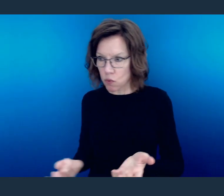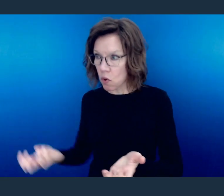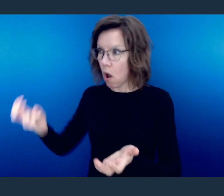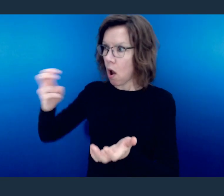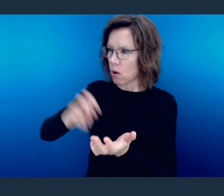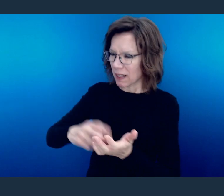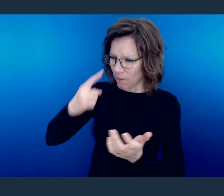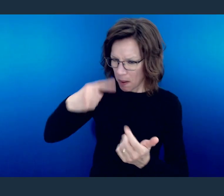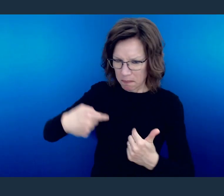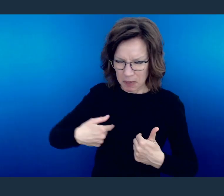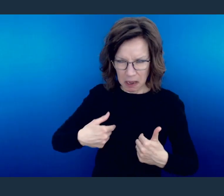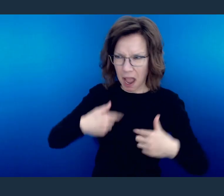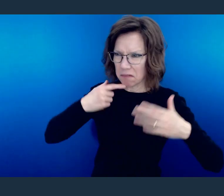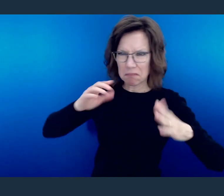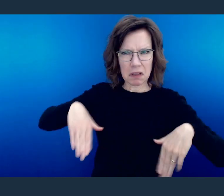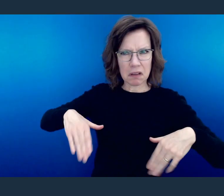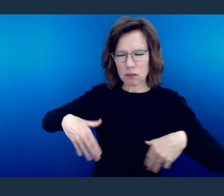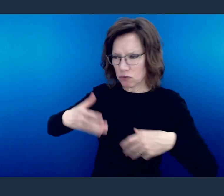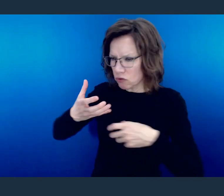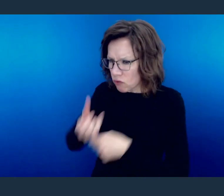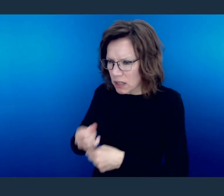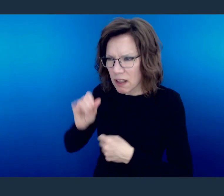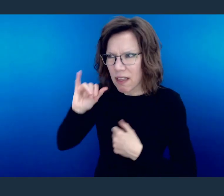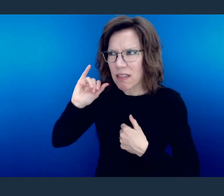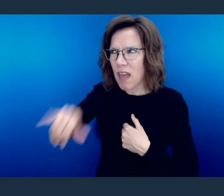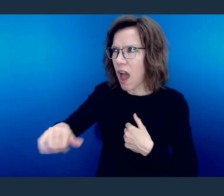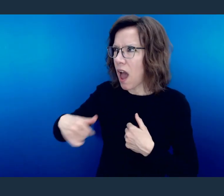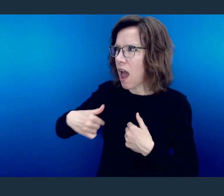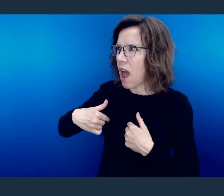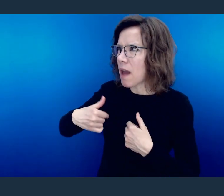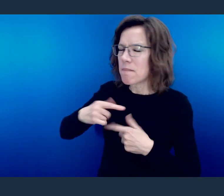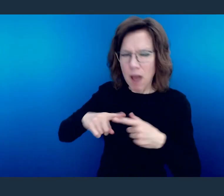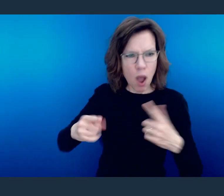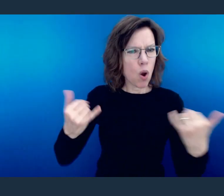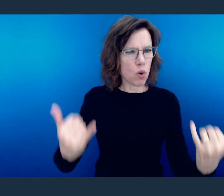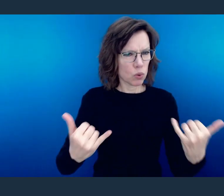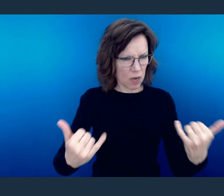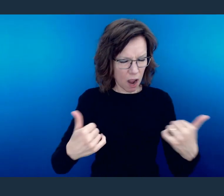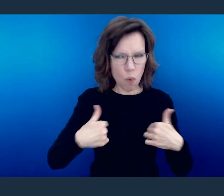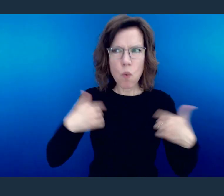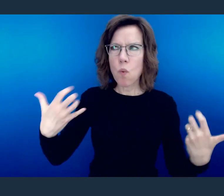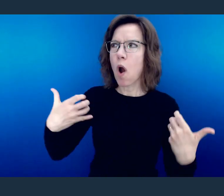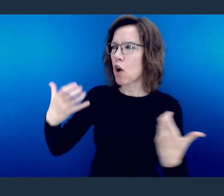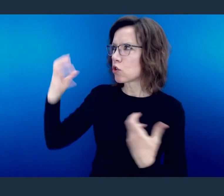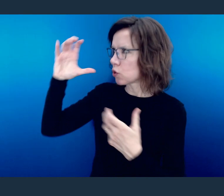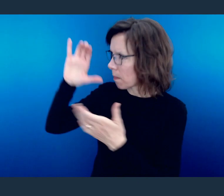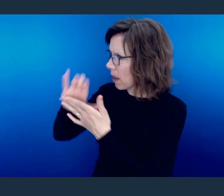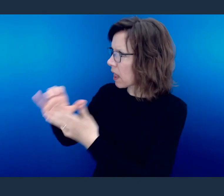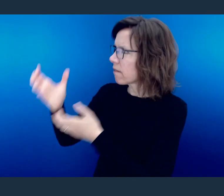I've never confessed with my mouth that He is Lord or believed in my heart that God raised Him from the dead, but I do today. I want to pray with you.